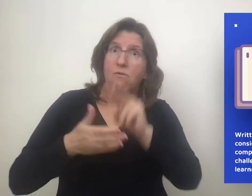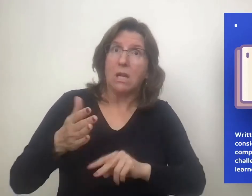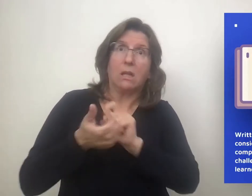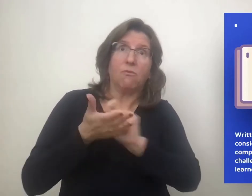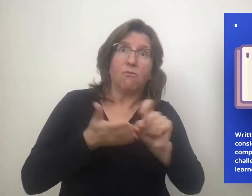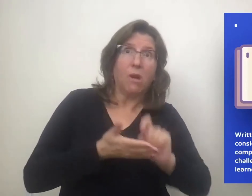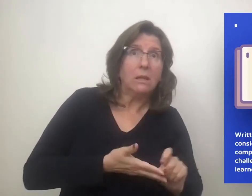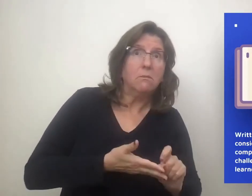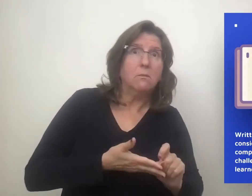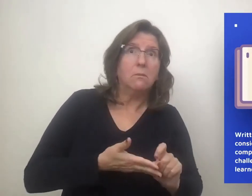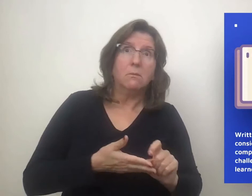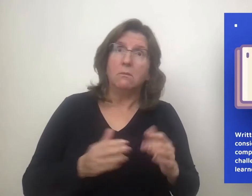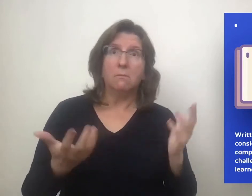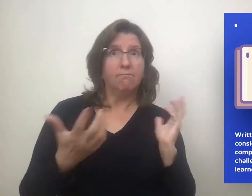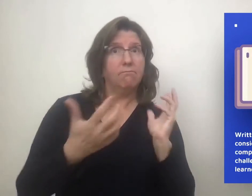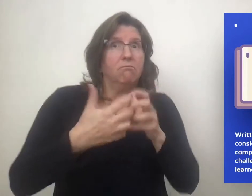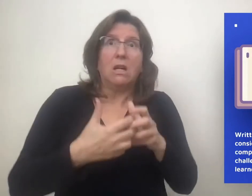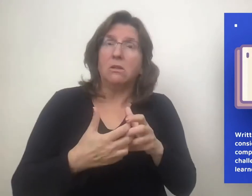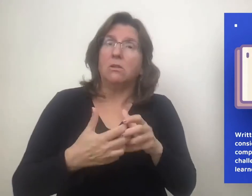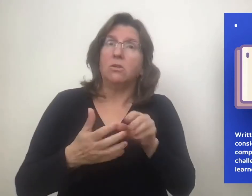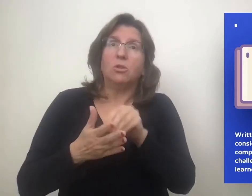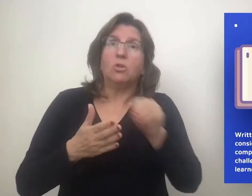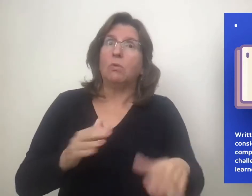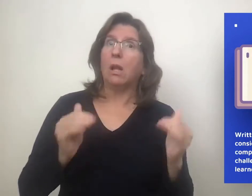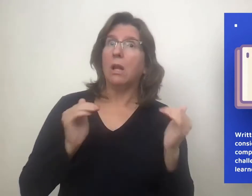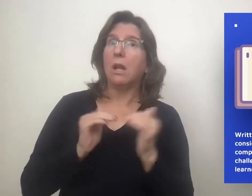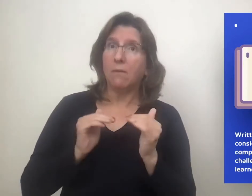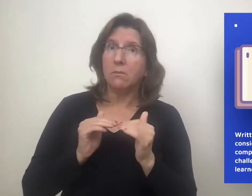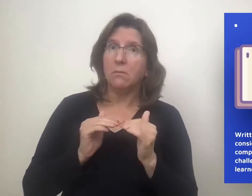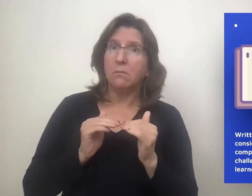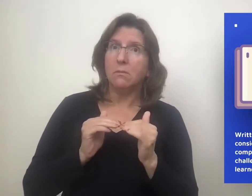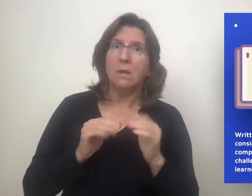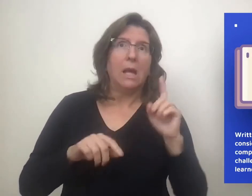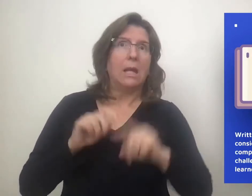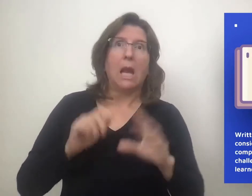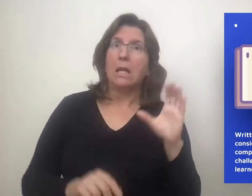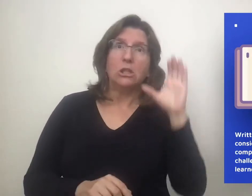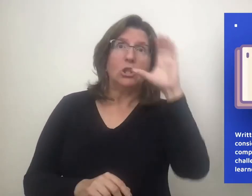Whatever is presented needs to match the reading skills of the student.